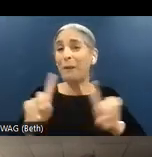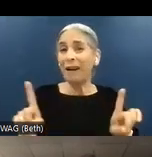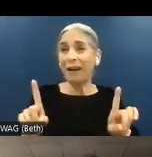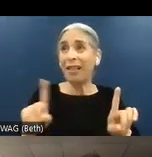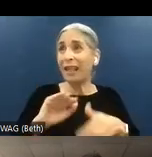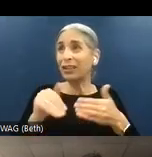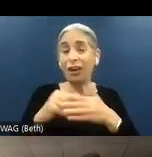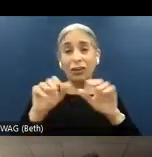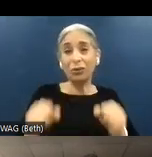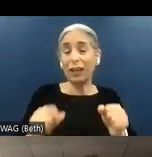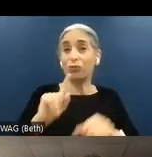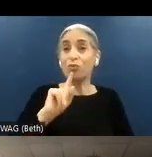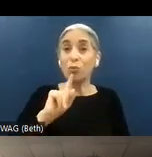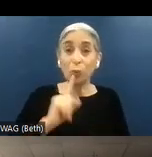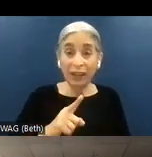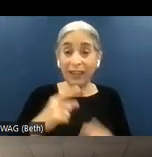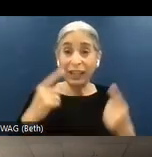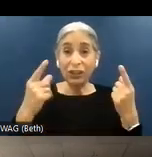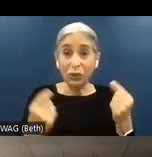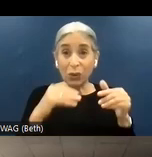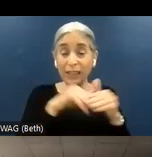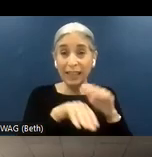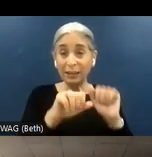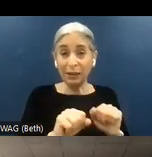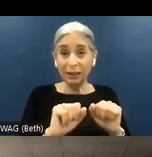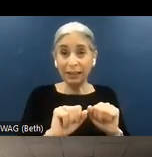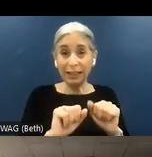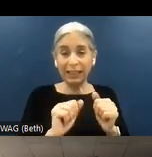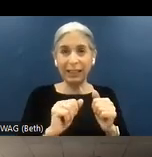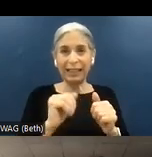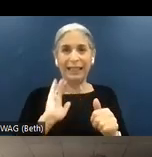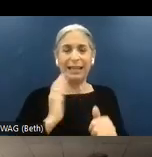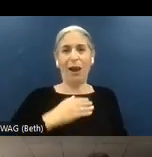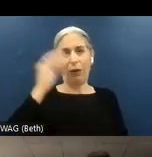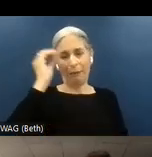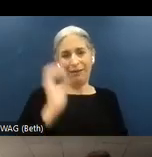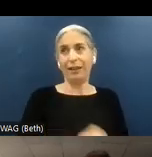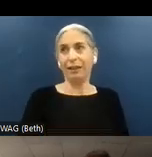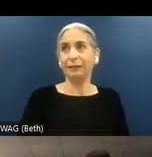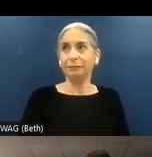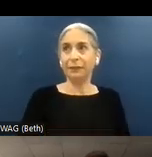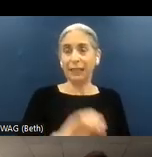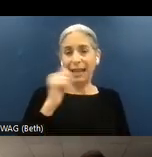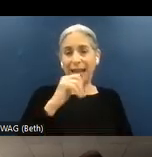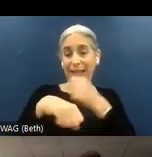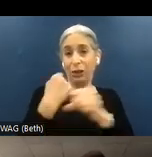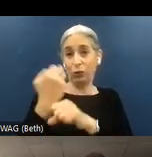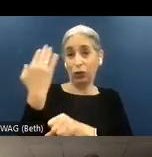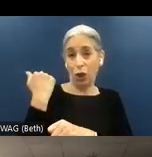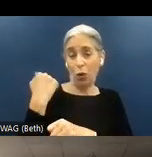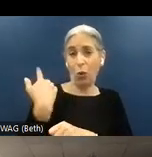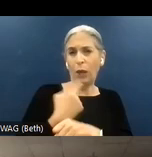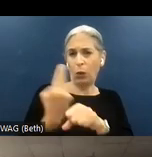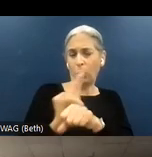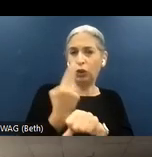you can really do accessibility in our opinion. And ten years ago, we were using -- I mean,